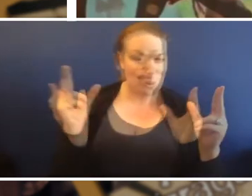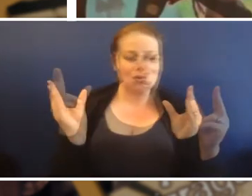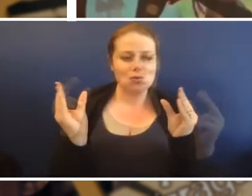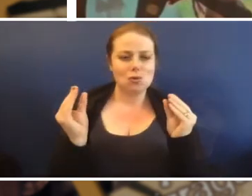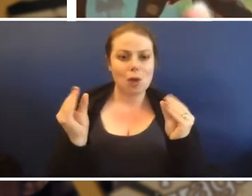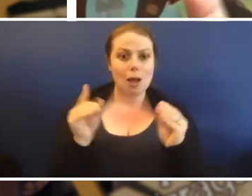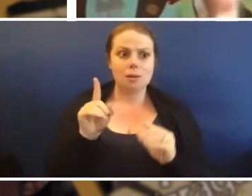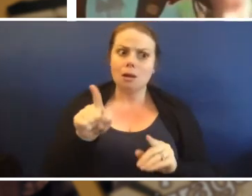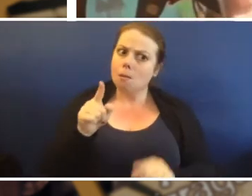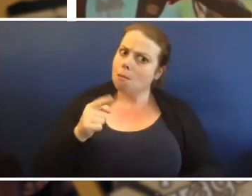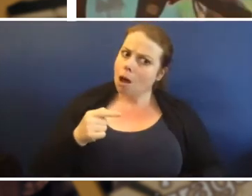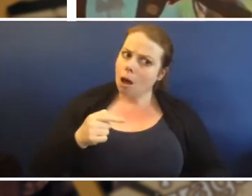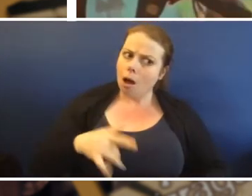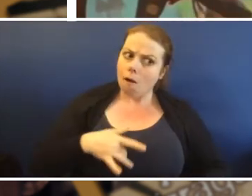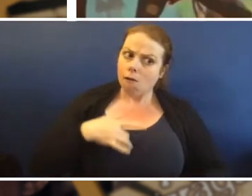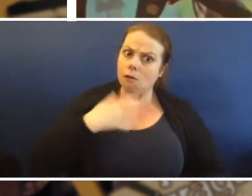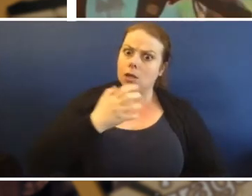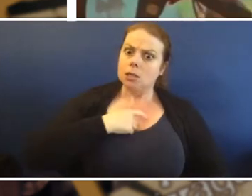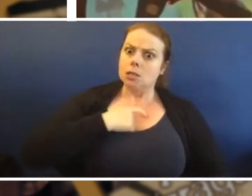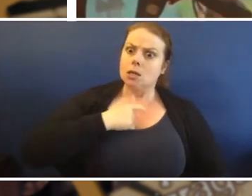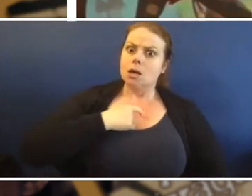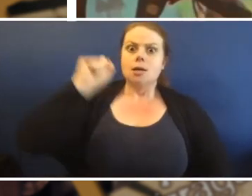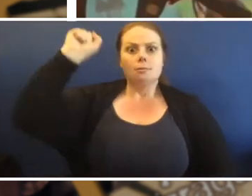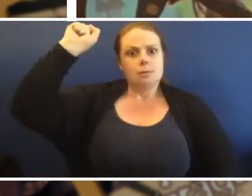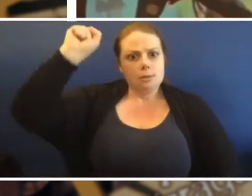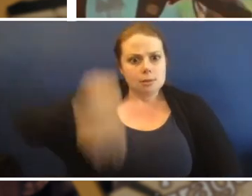but it was still a scary story.